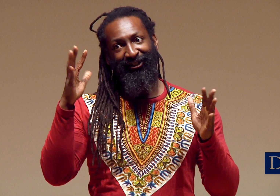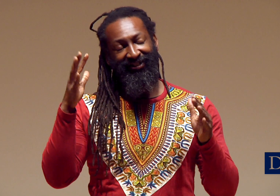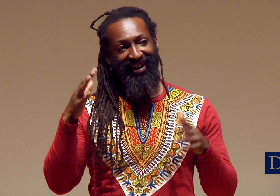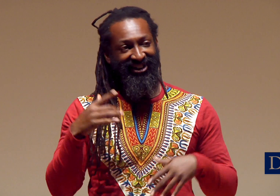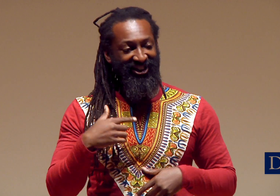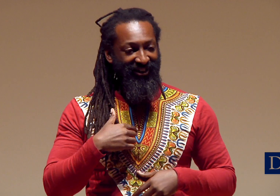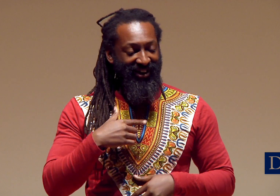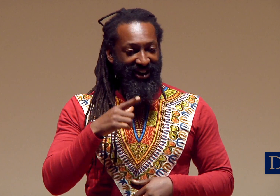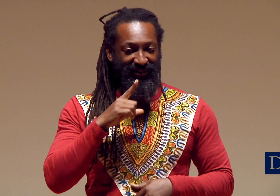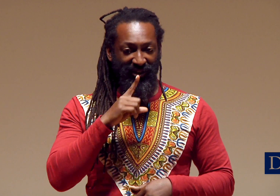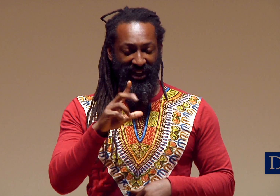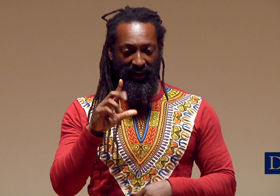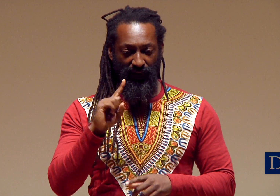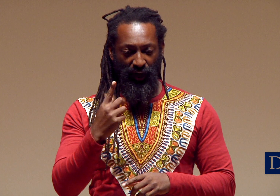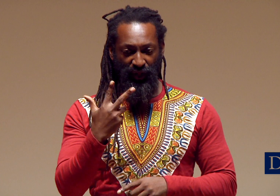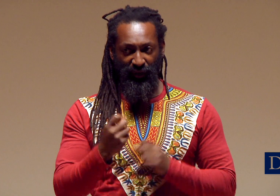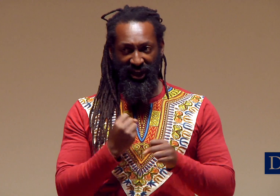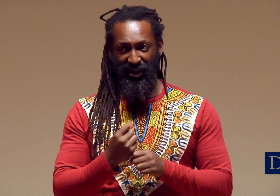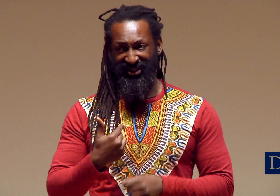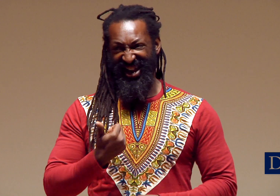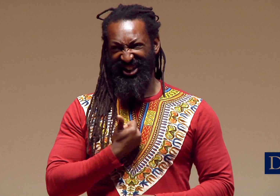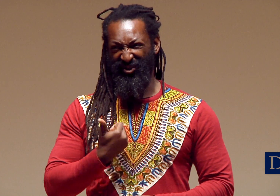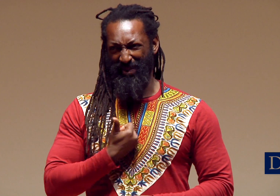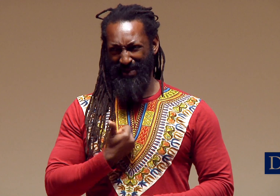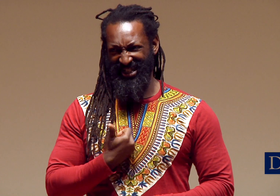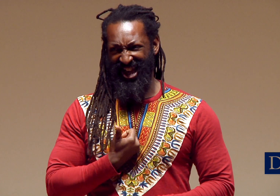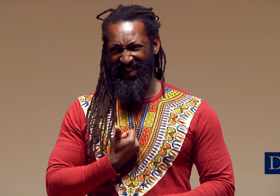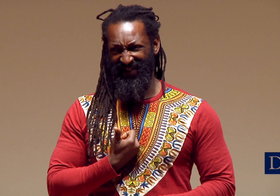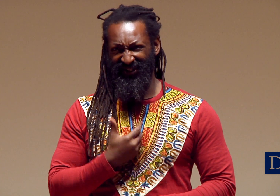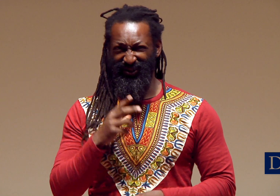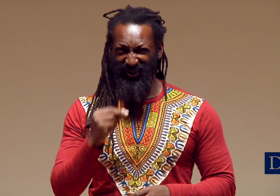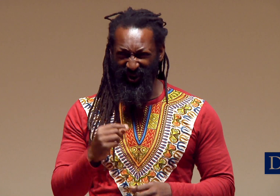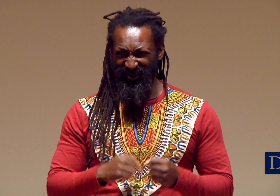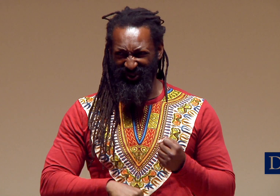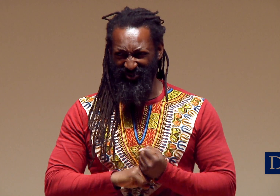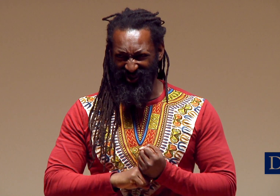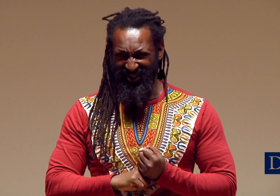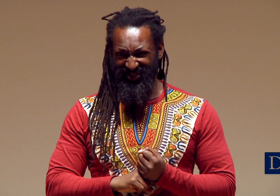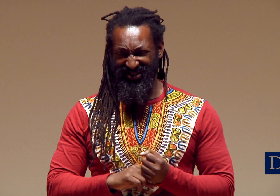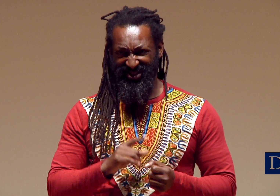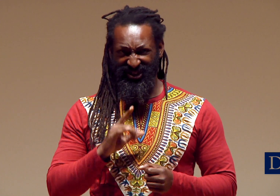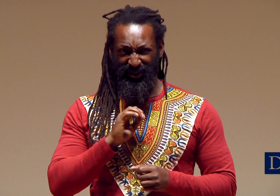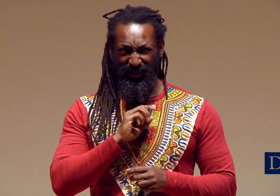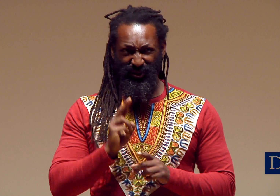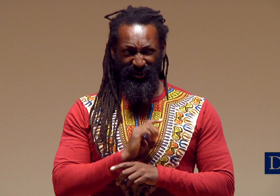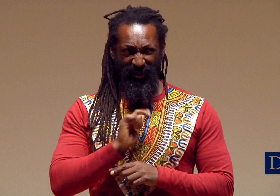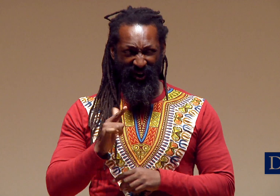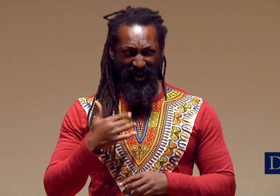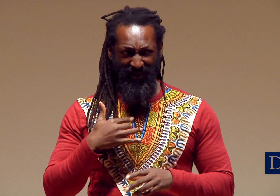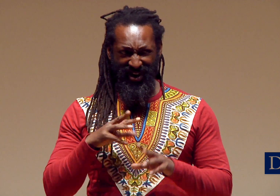Thank you, thank you for the applause. Really the first three years, I really did it myself without support.